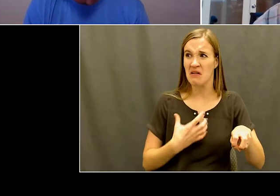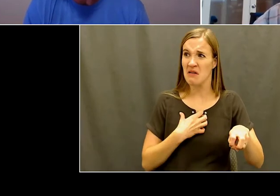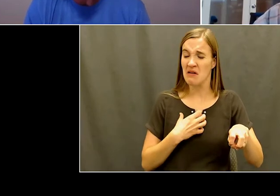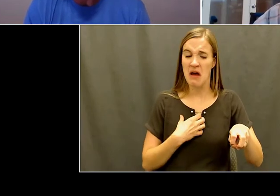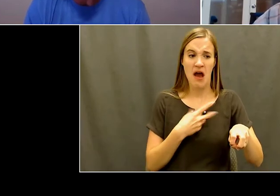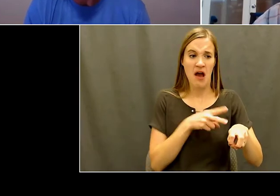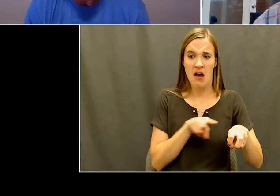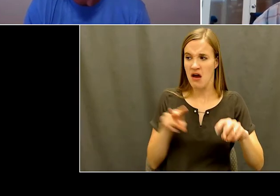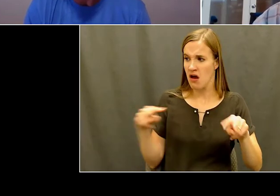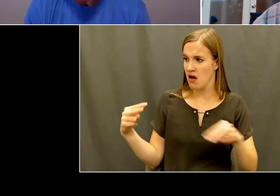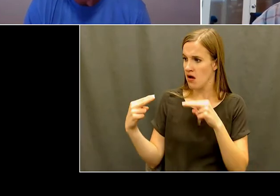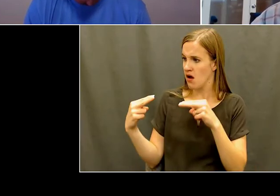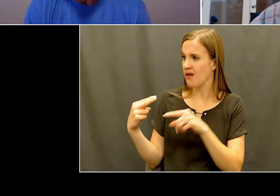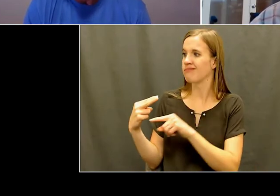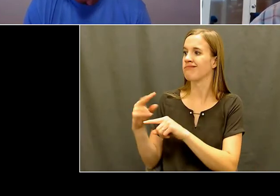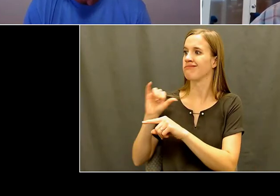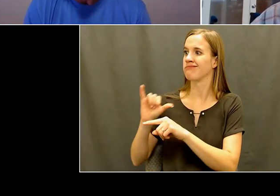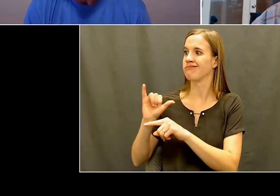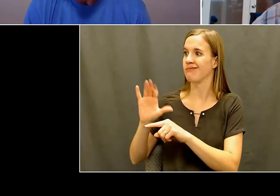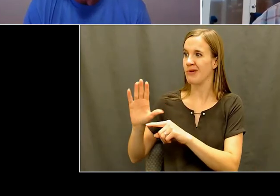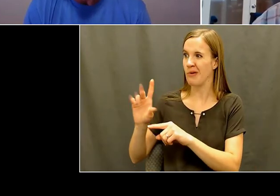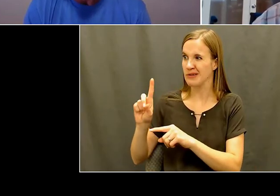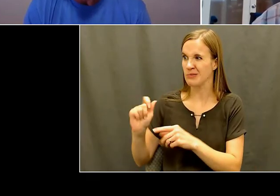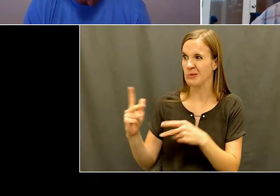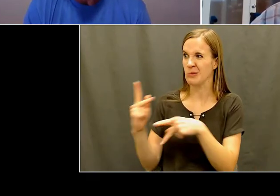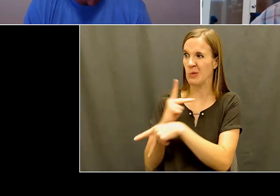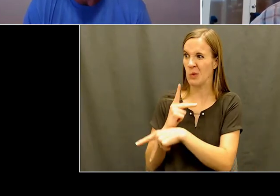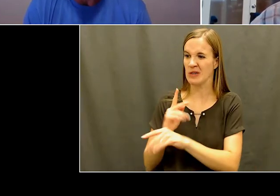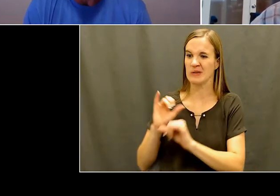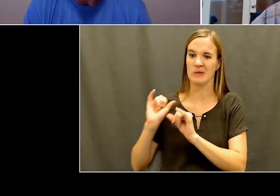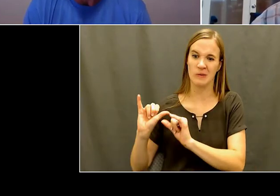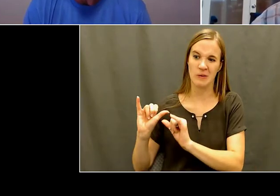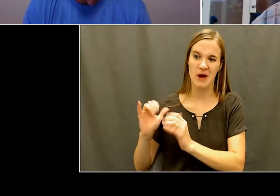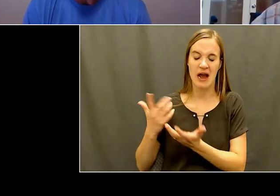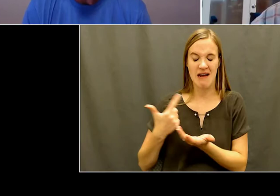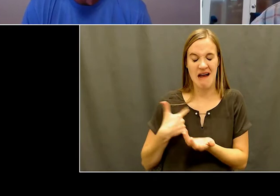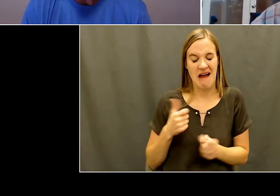doing, we were doing a, some downtime and we had a craft